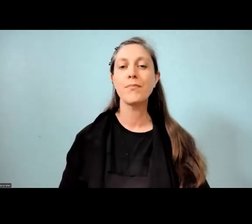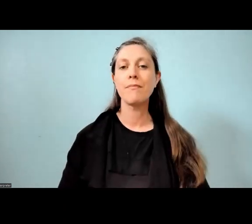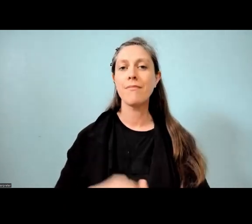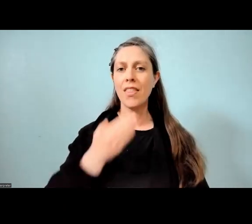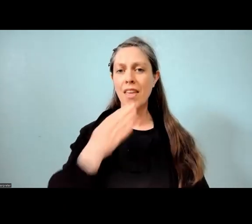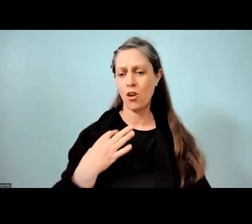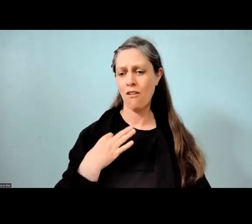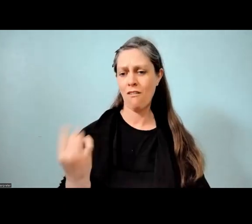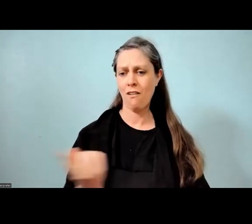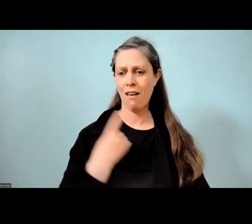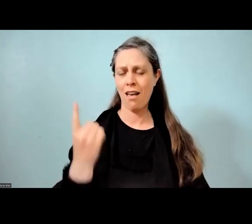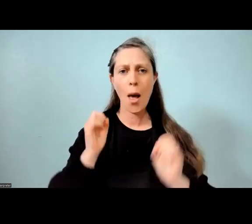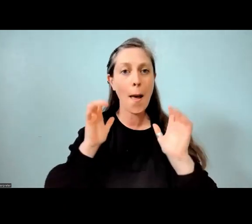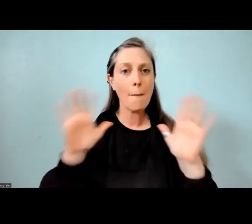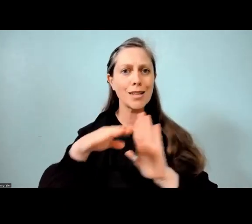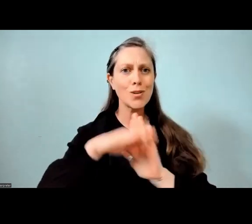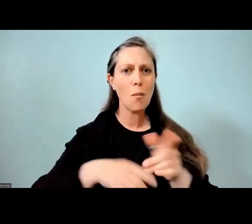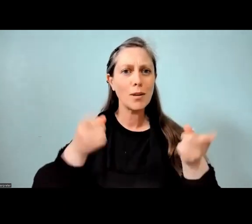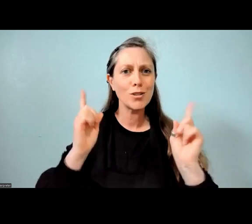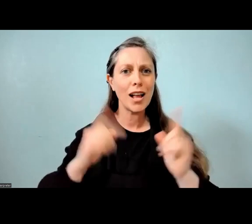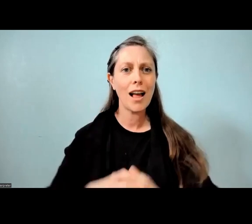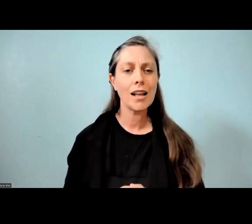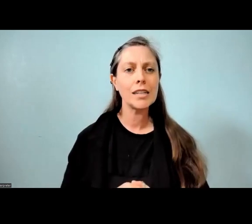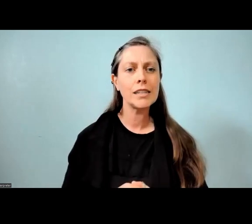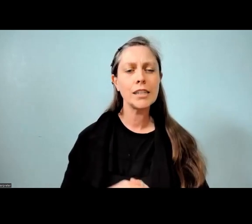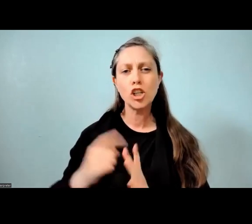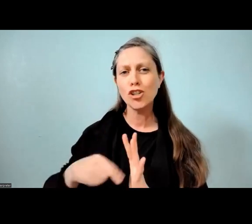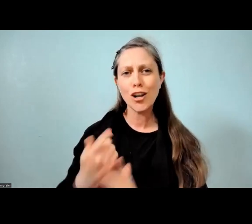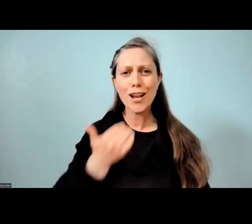to this amazing kaupapa today. Jonathan, you didn't really get much of an intro.